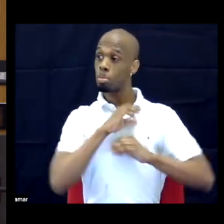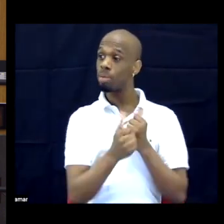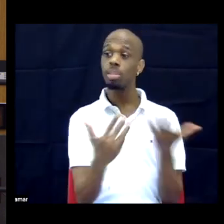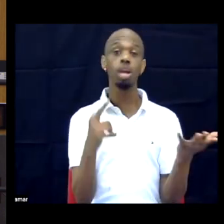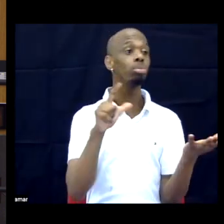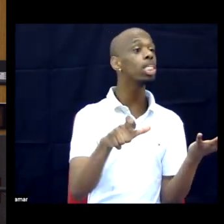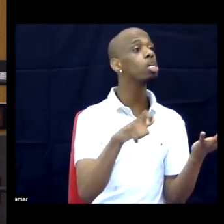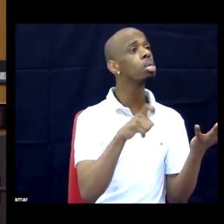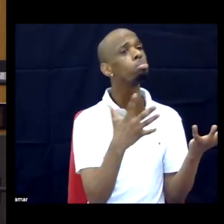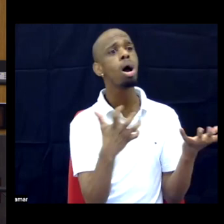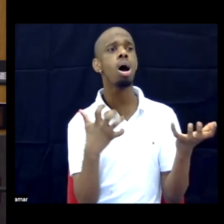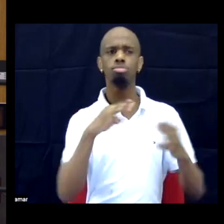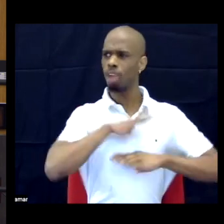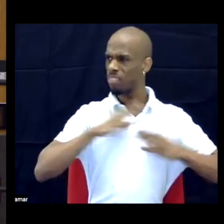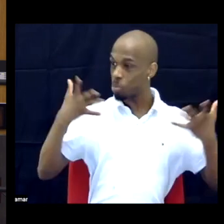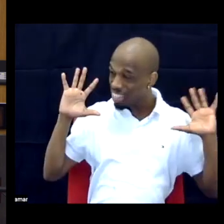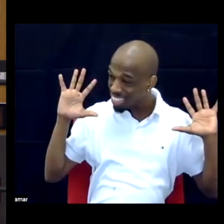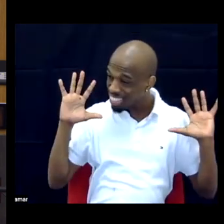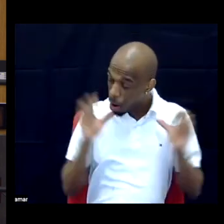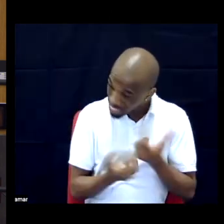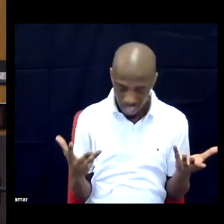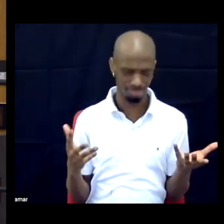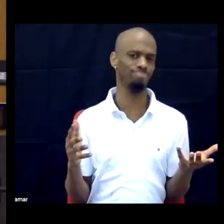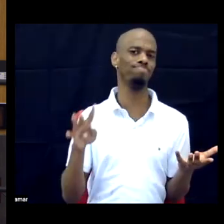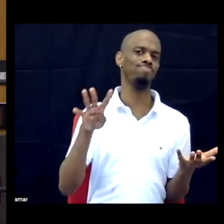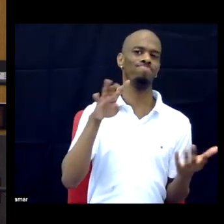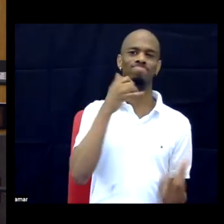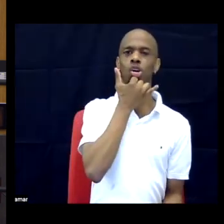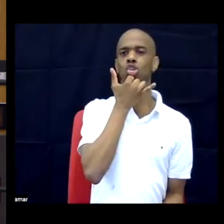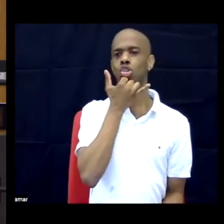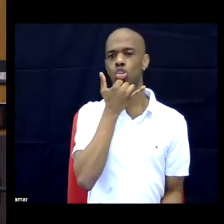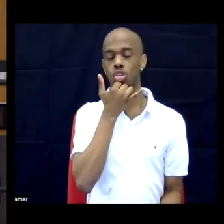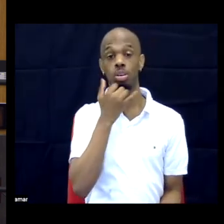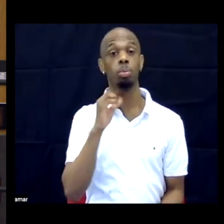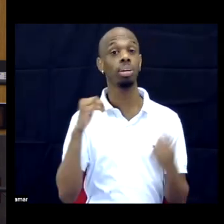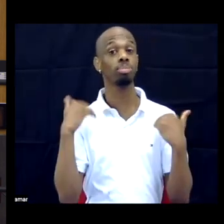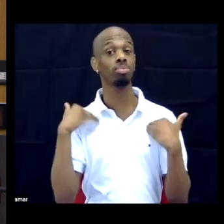There was a disability studies journal not that long ago that had a special issue titled